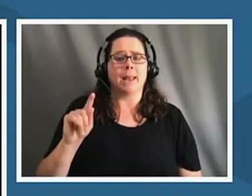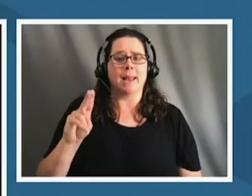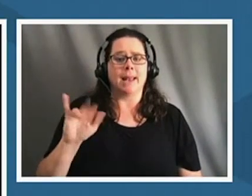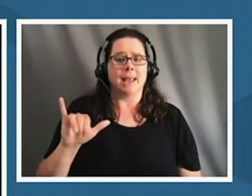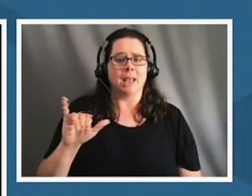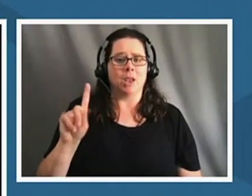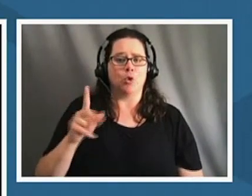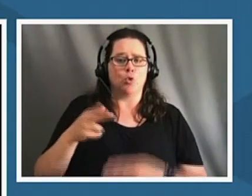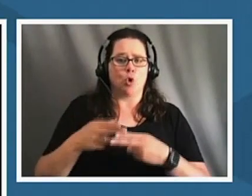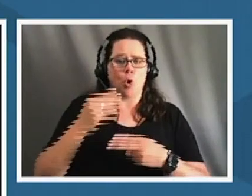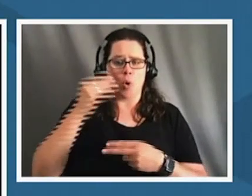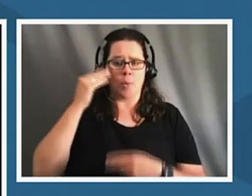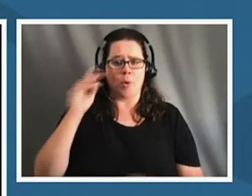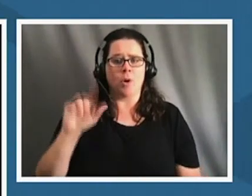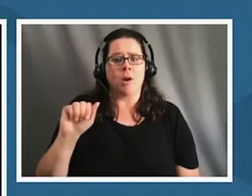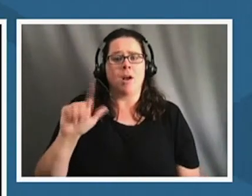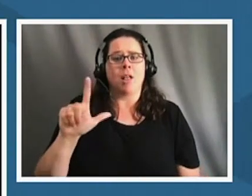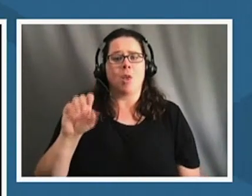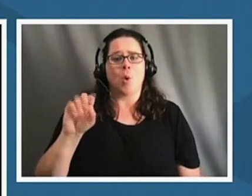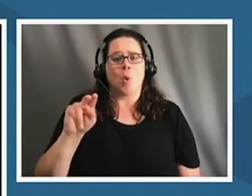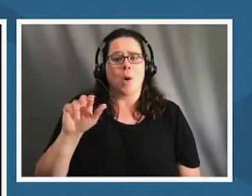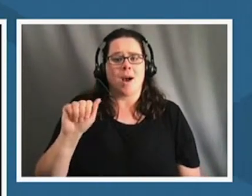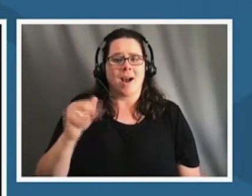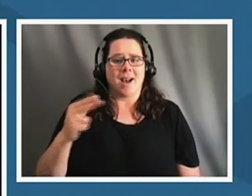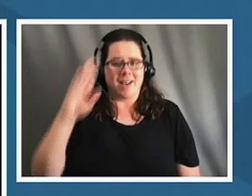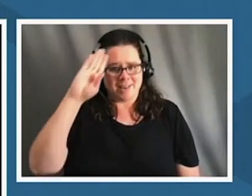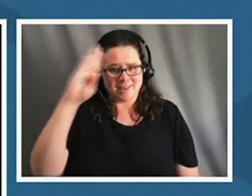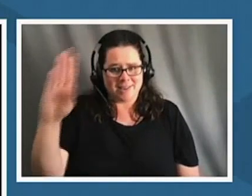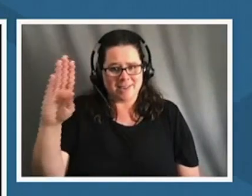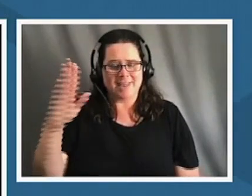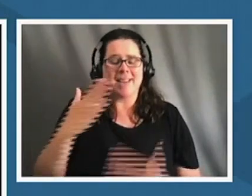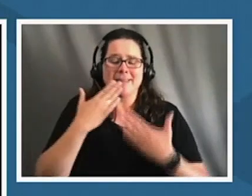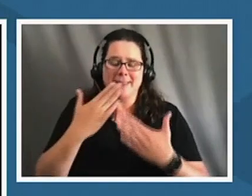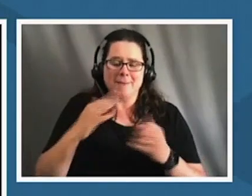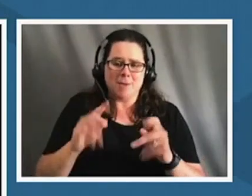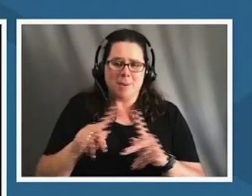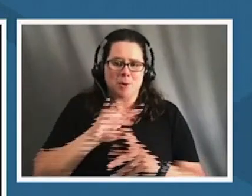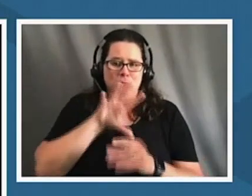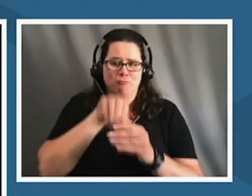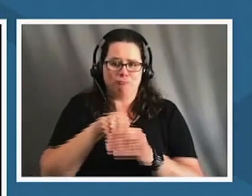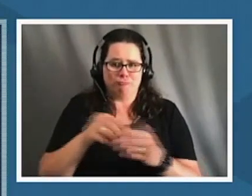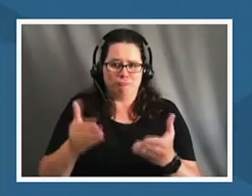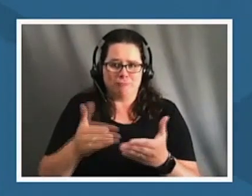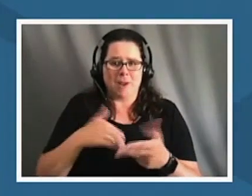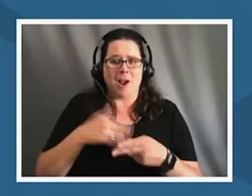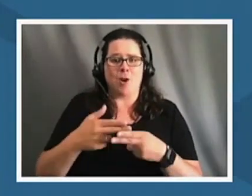aloha elena mahalo for the opportunity